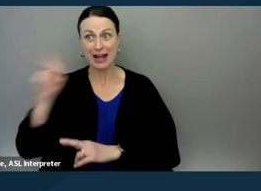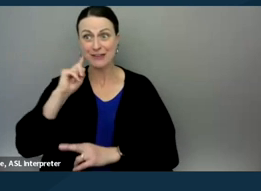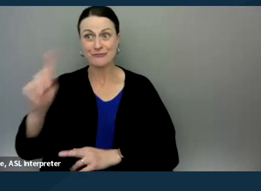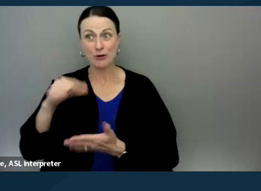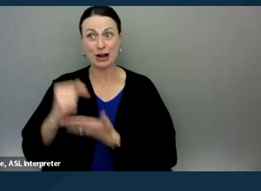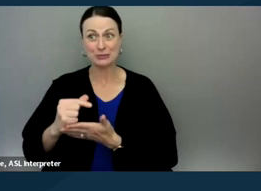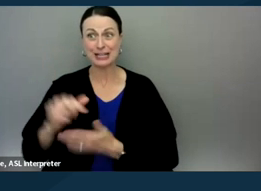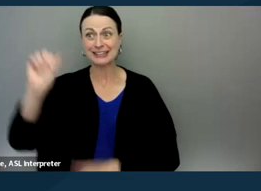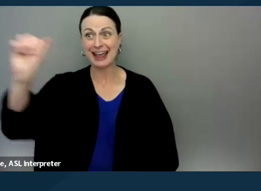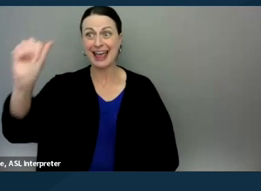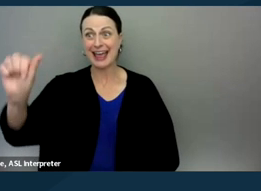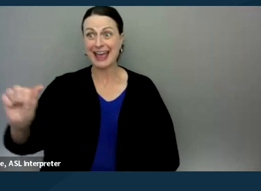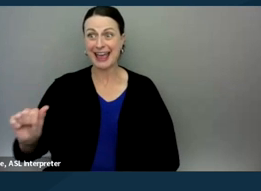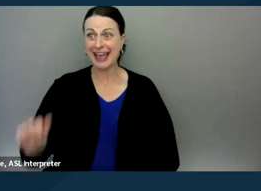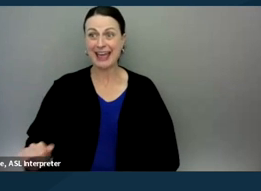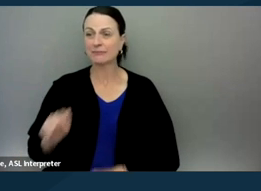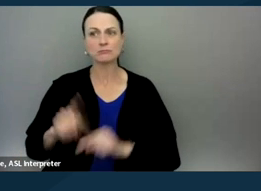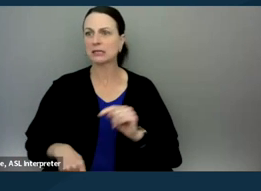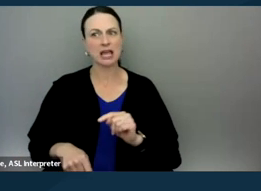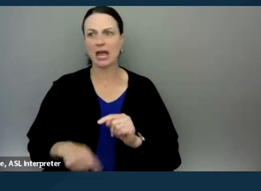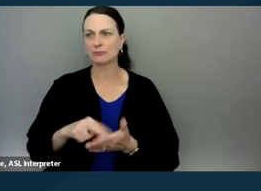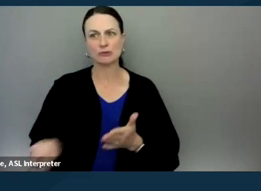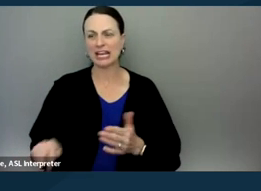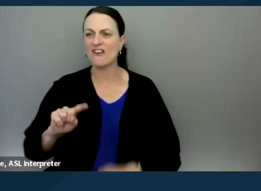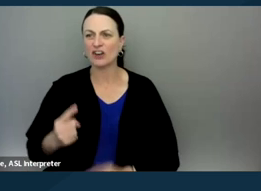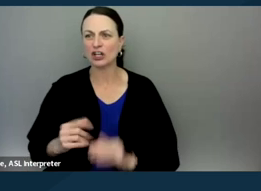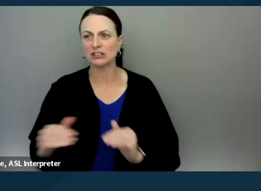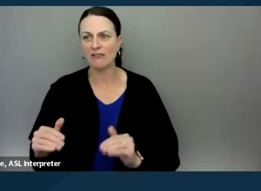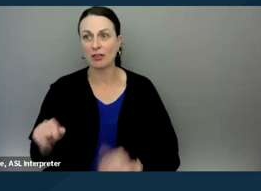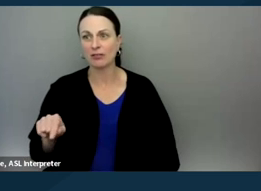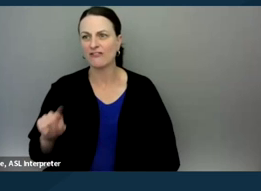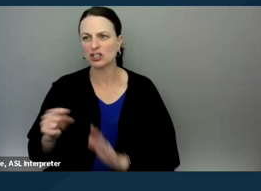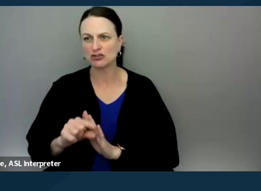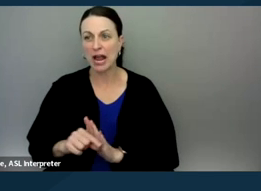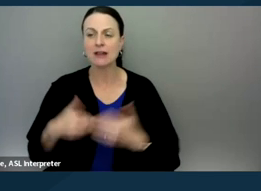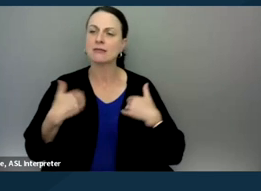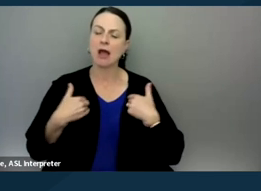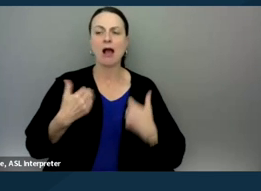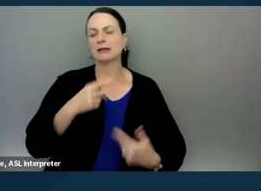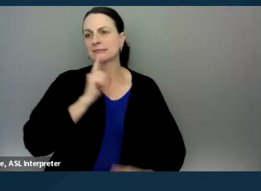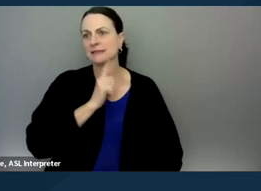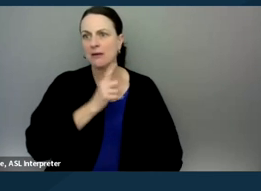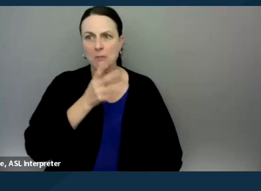and yet cannot read beyond the first grade level." And she was a young, you know, single mom and she didn't know anything about her rights or anything,